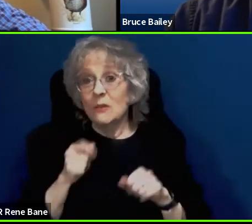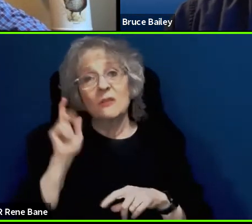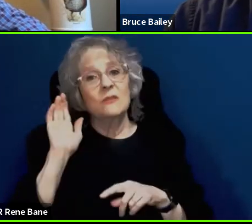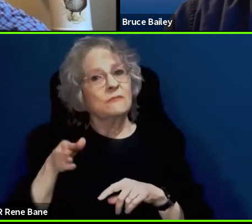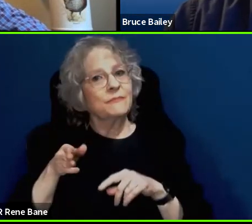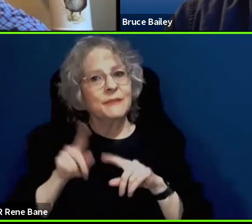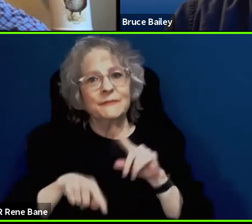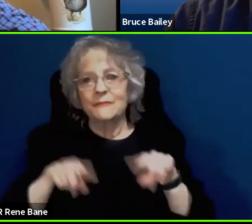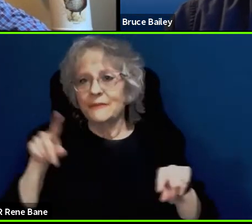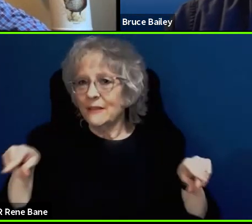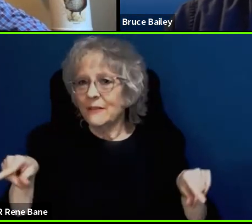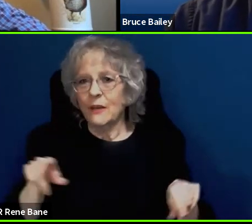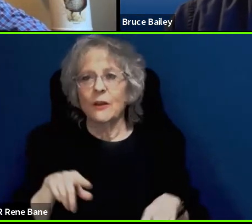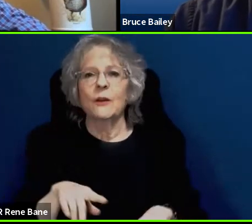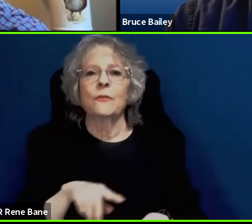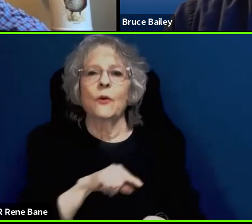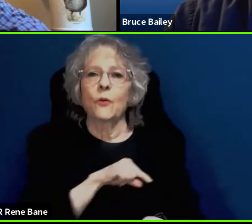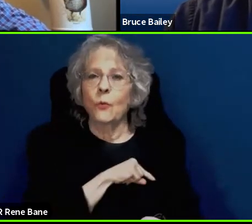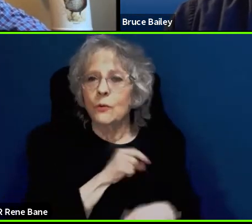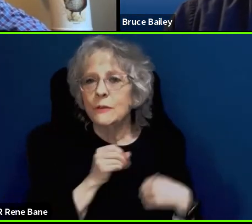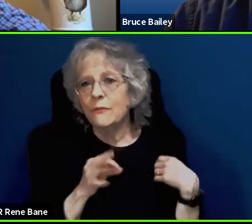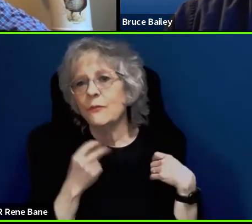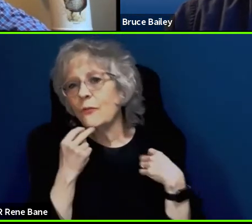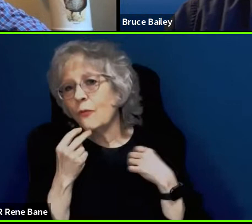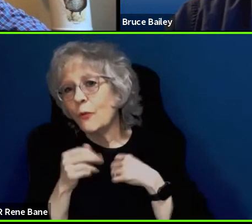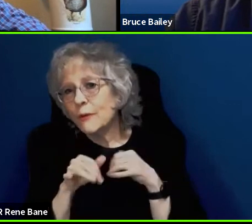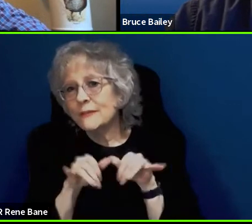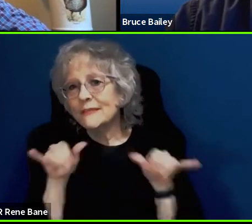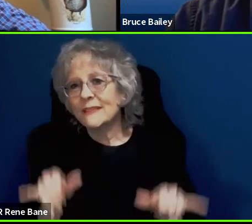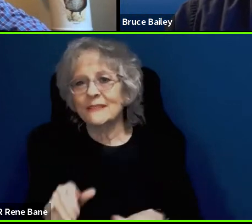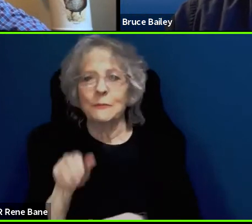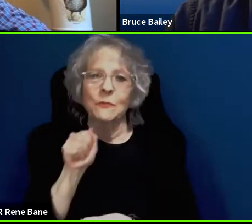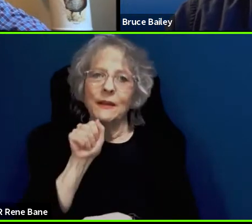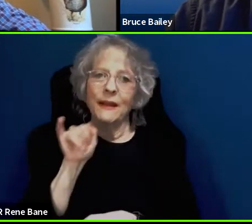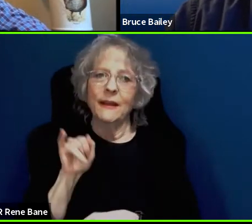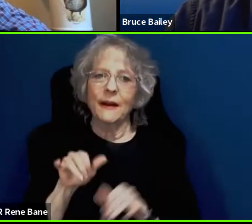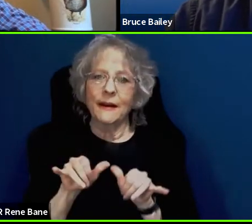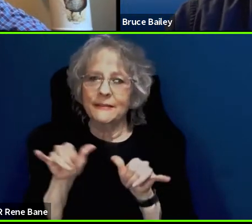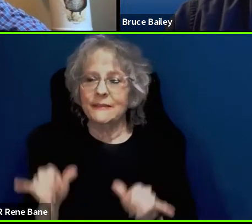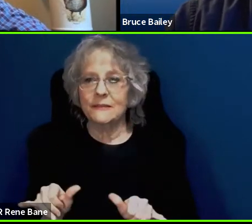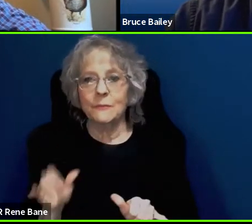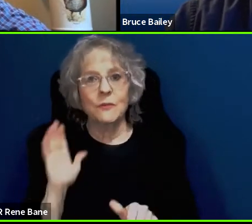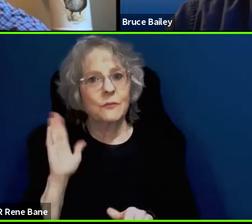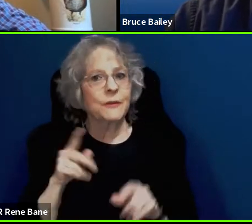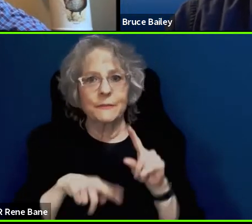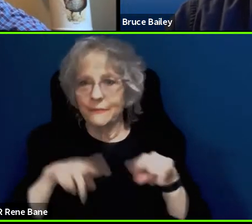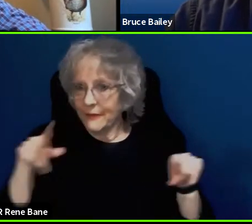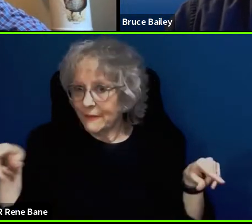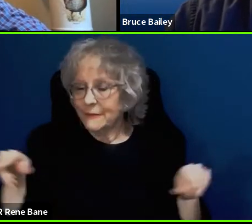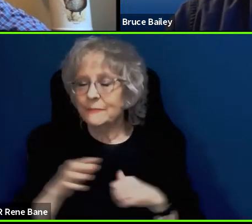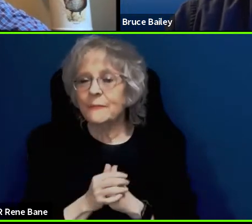quality of the voice systems and whatever the AI systems are. I really want to see interfaces,